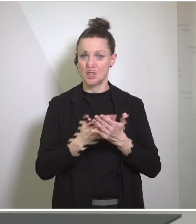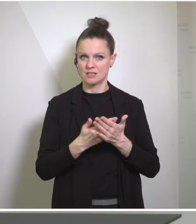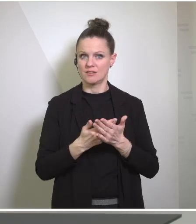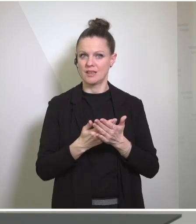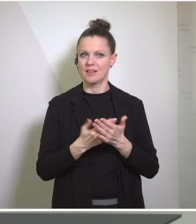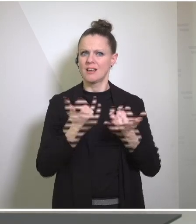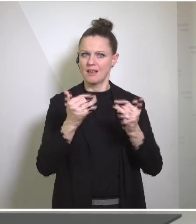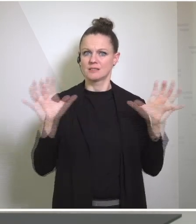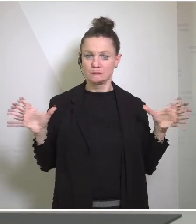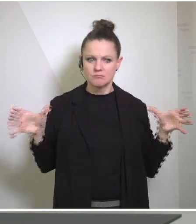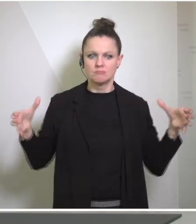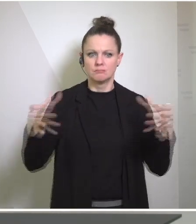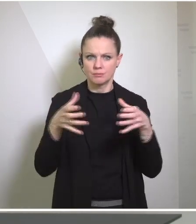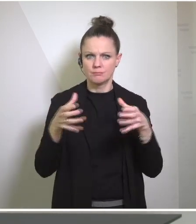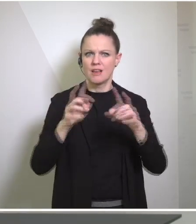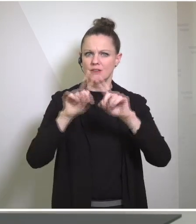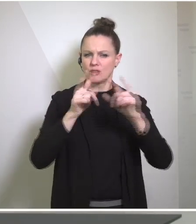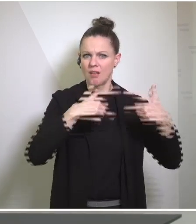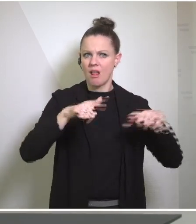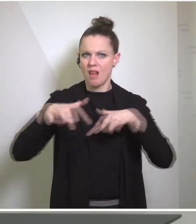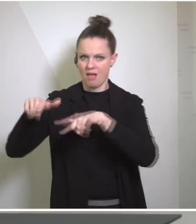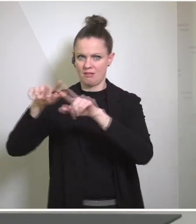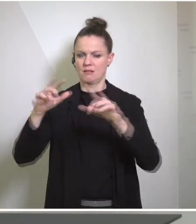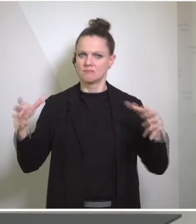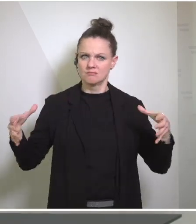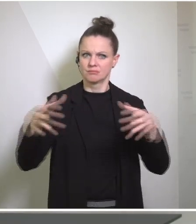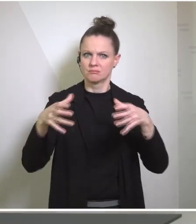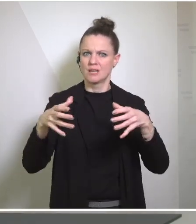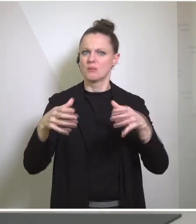because we know because of the international nature of this challenge that we have to work